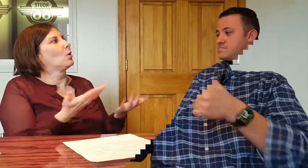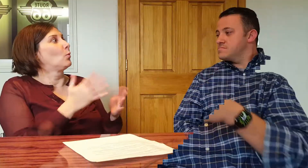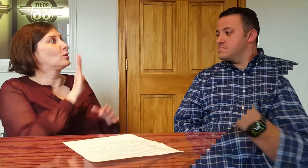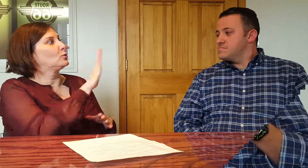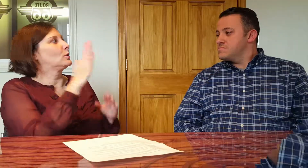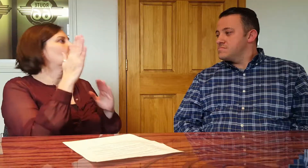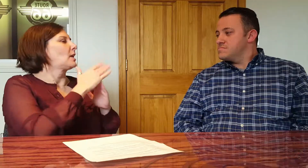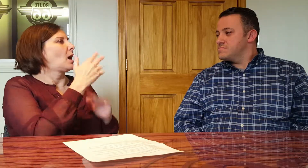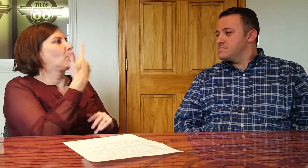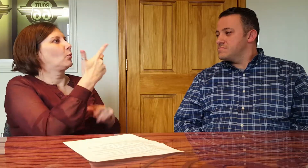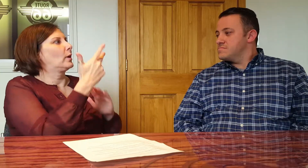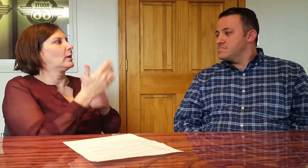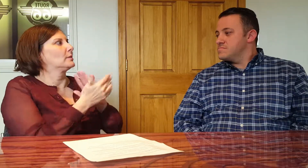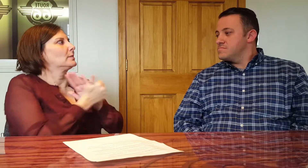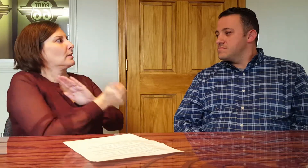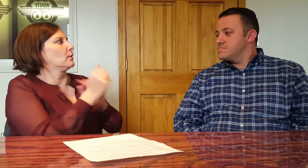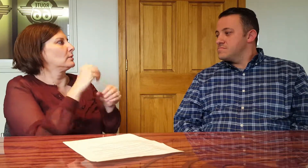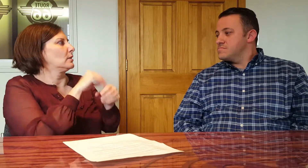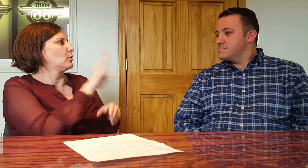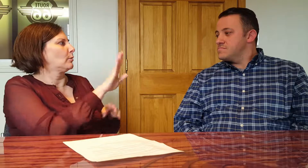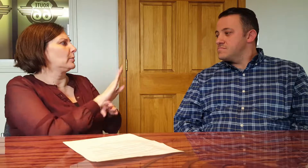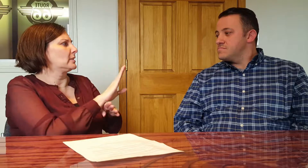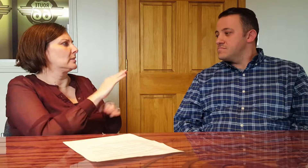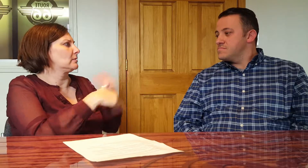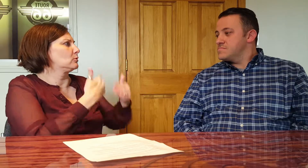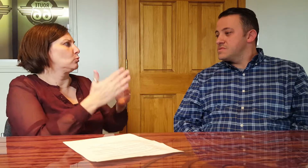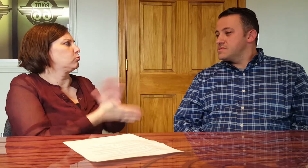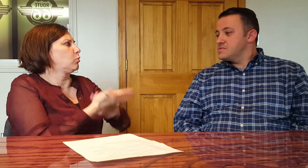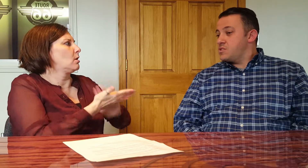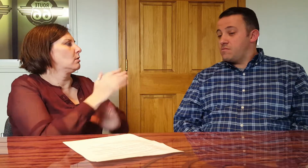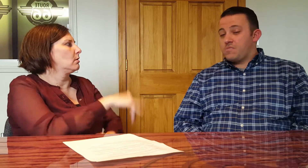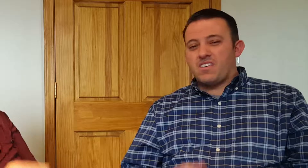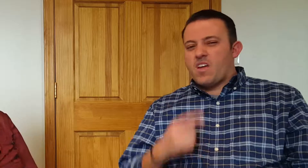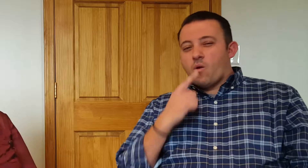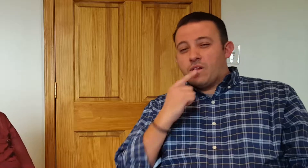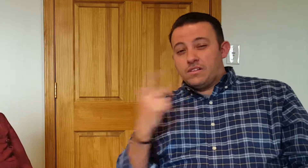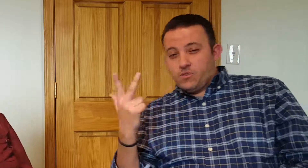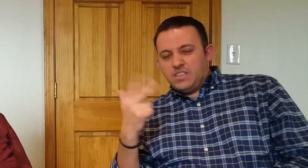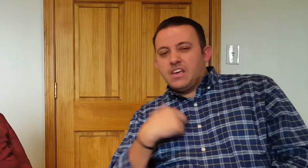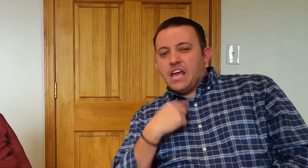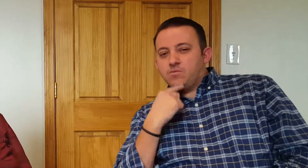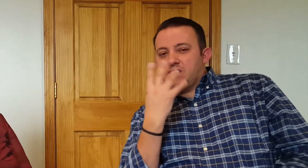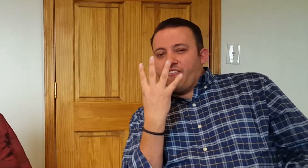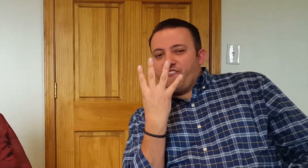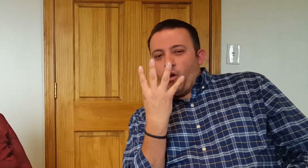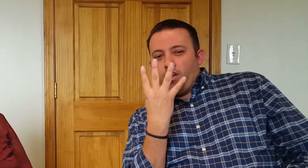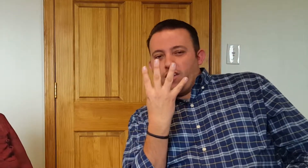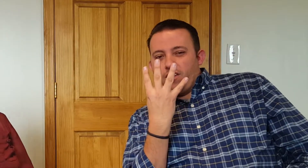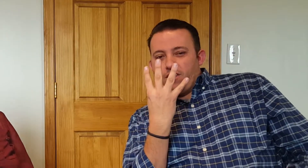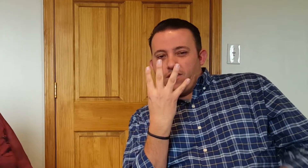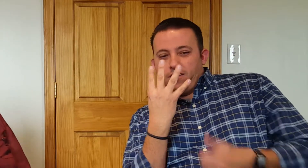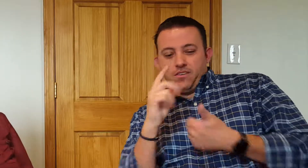What are the top three skills needed to run your business? Well, really I would say there are four types of people needed.